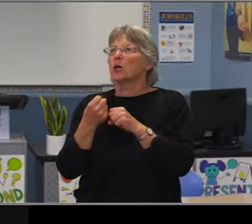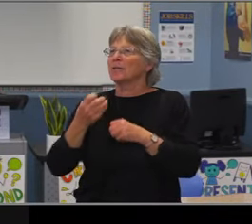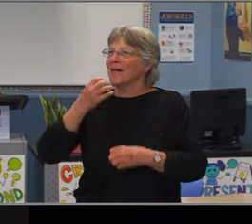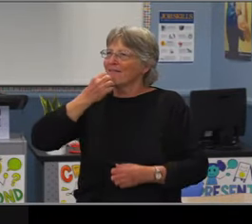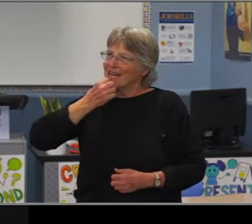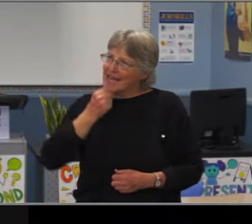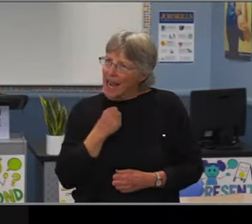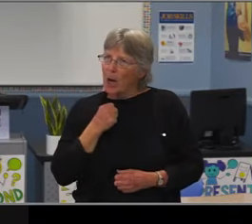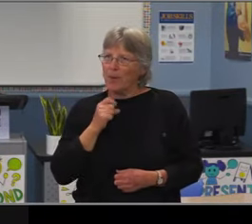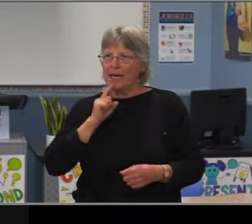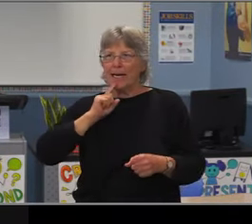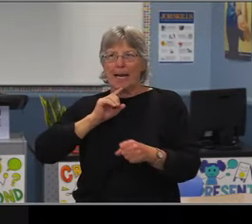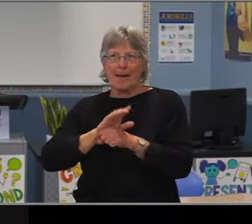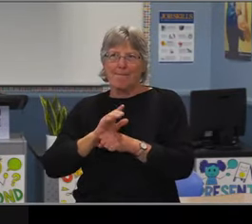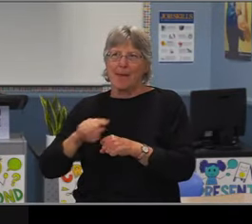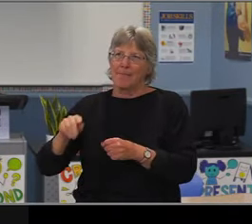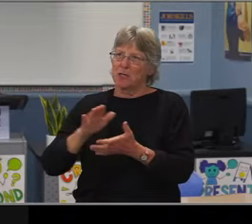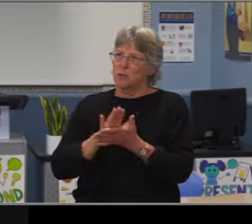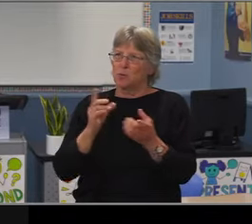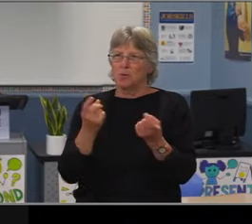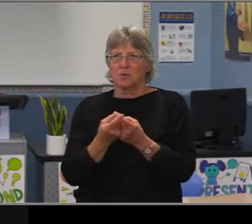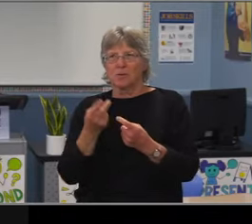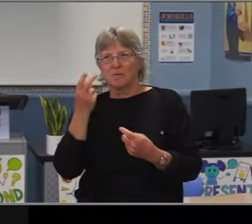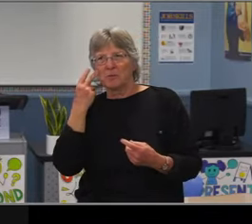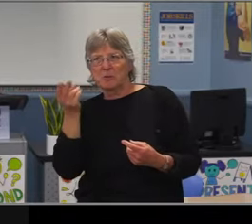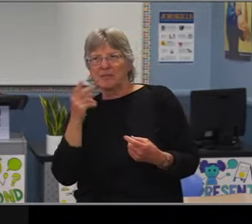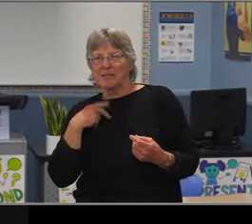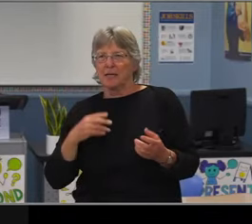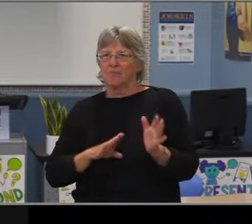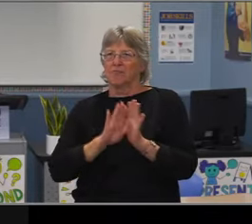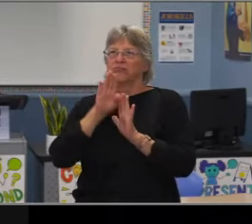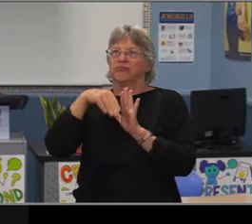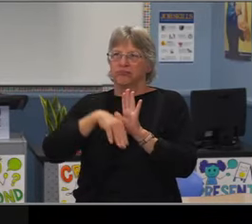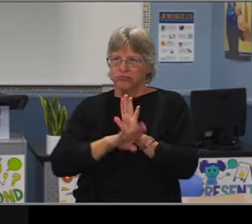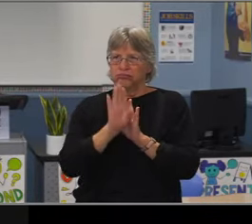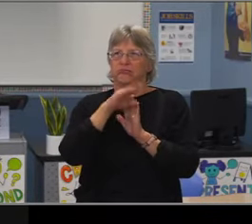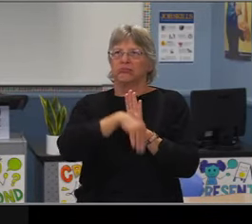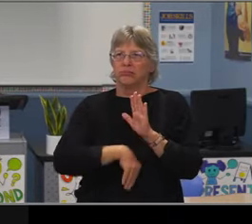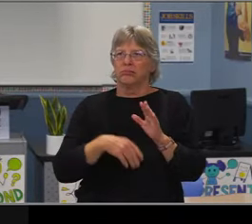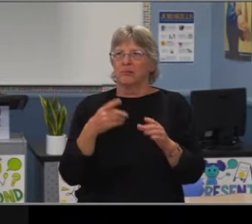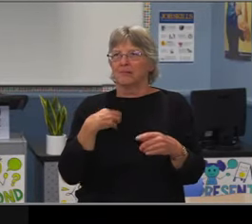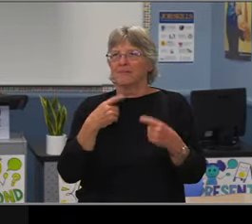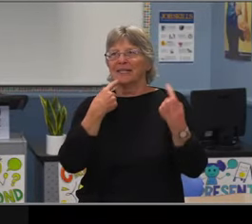And then lastly, an announcement to community members that this Saturday, there will be a virtual